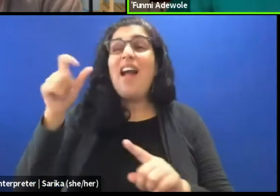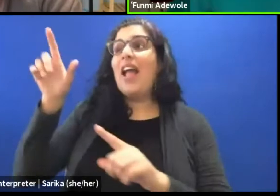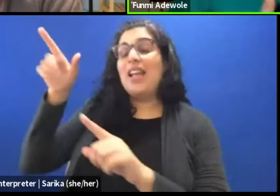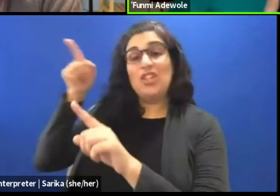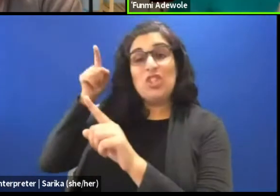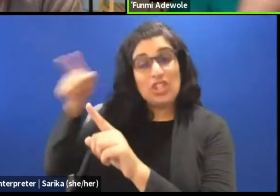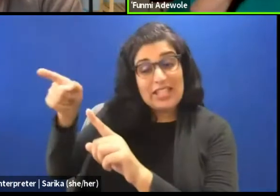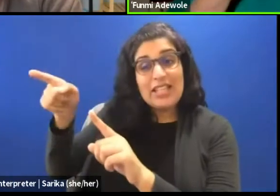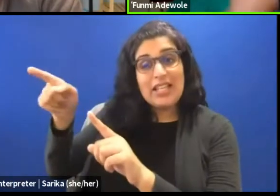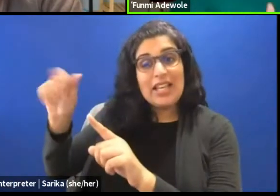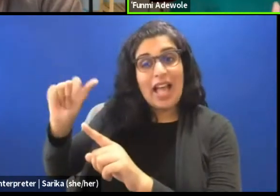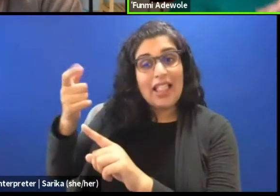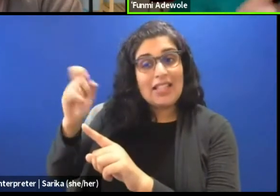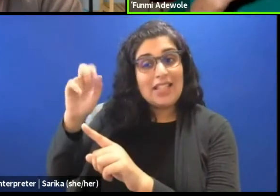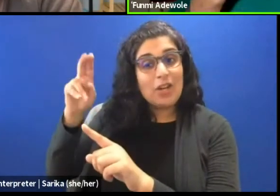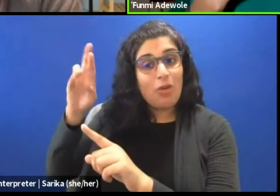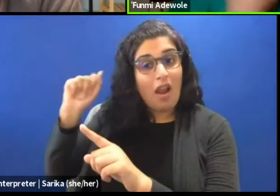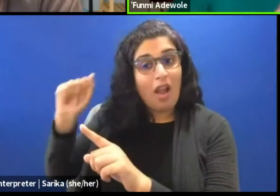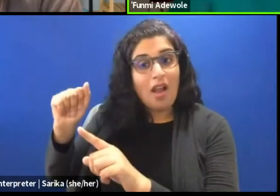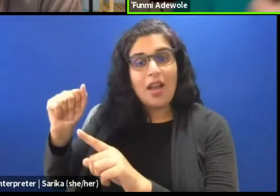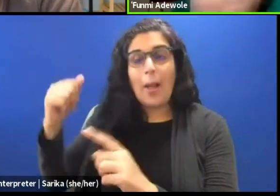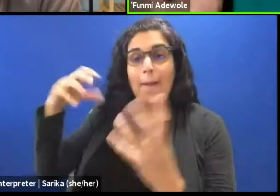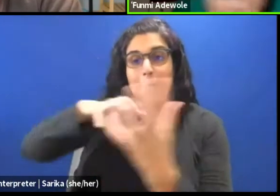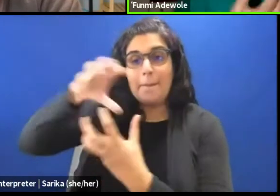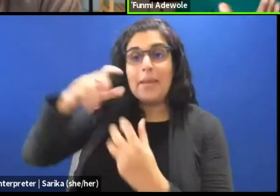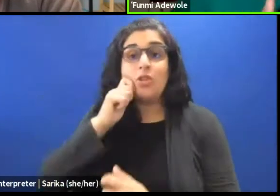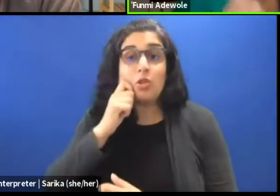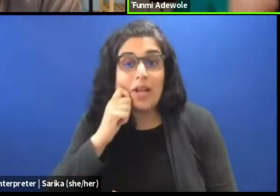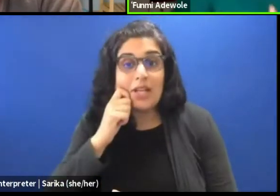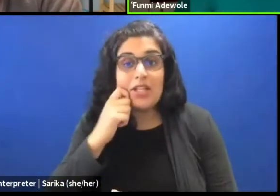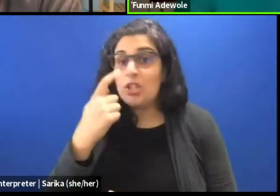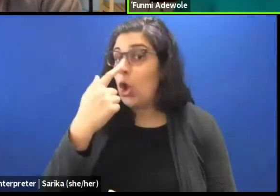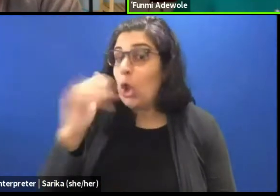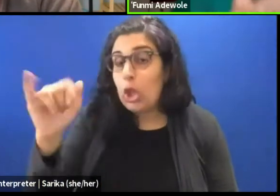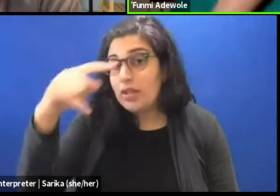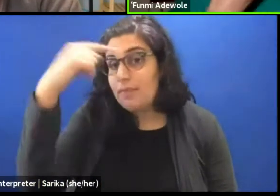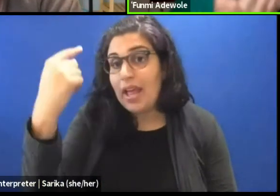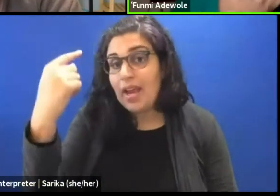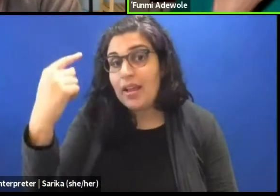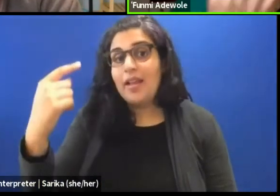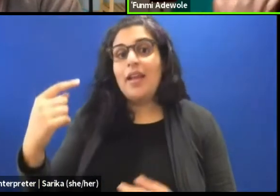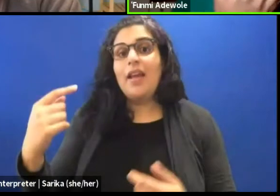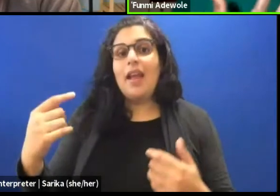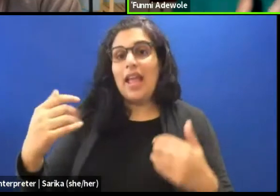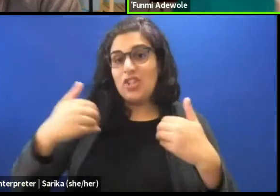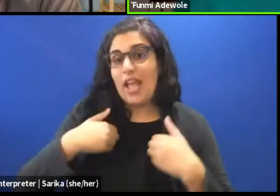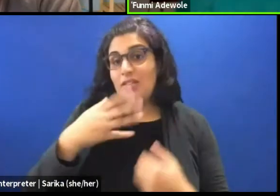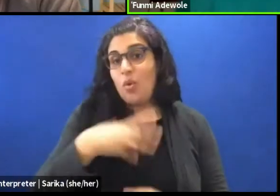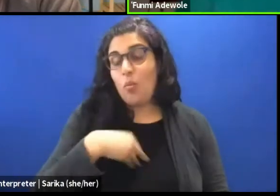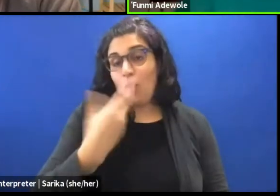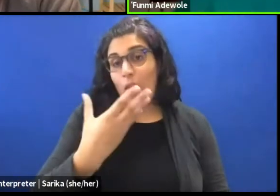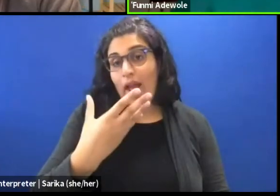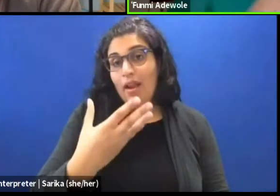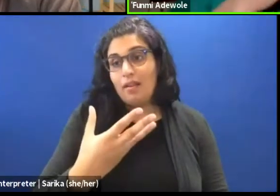who looks like a black woman, who does not have white parents but she has a white parent. So she was talking about the complexity of being black.